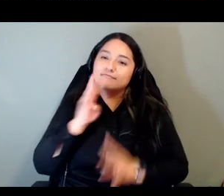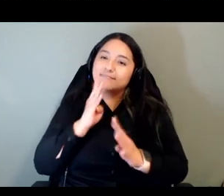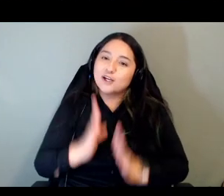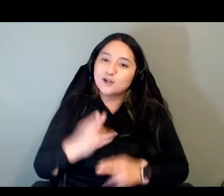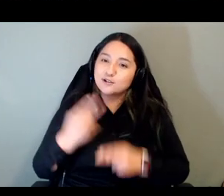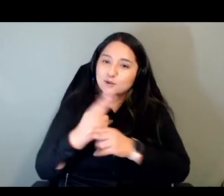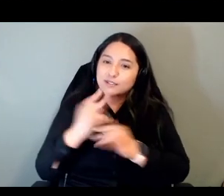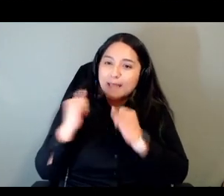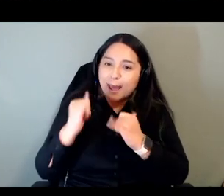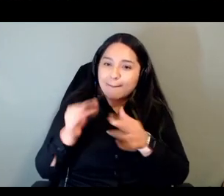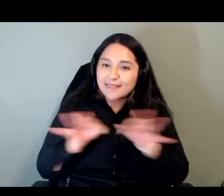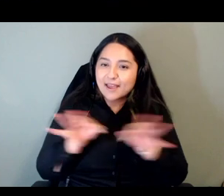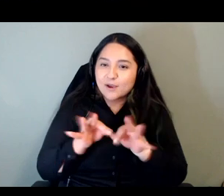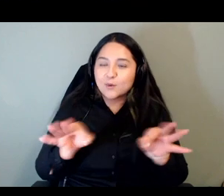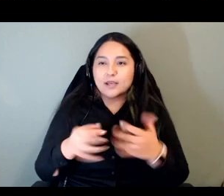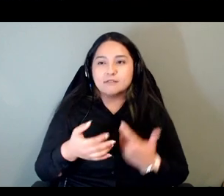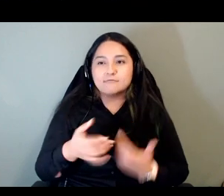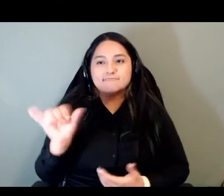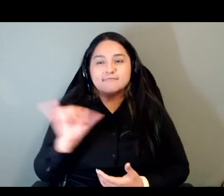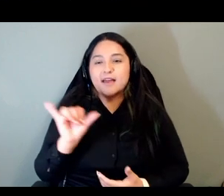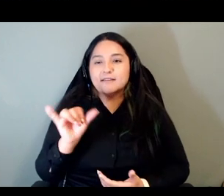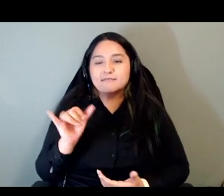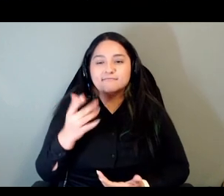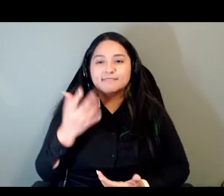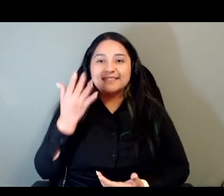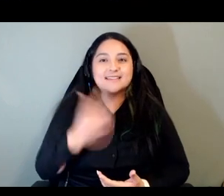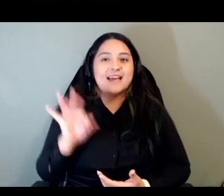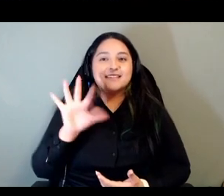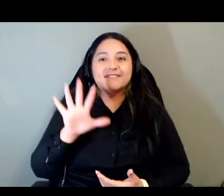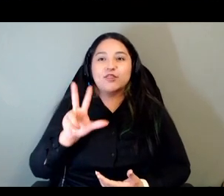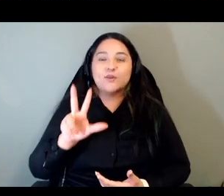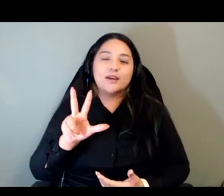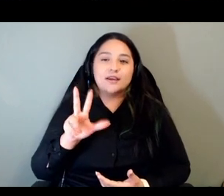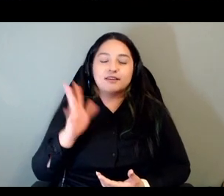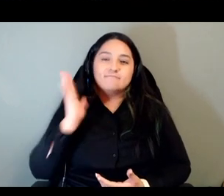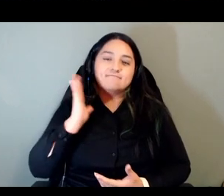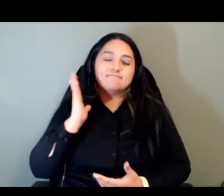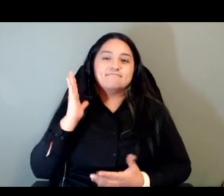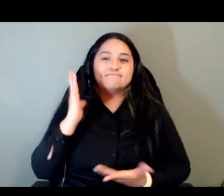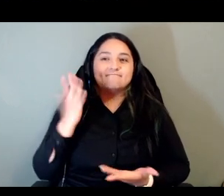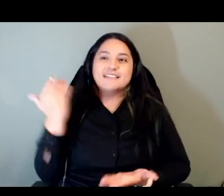know it's like 1953 all over again and they're hanging out under that tree on main street